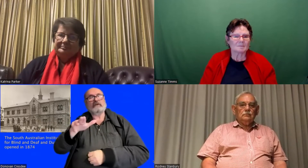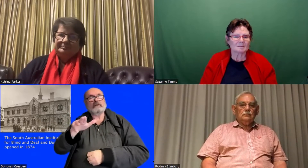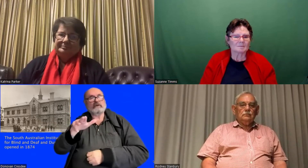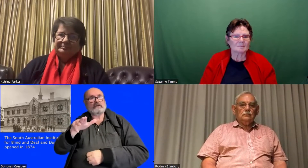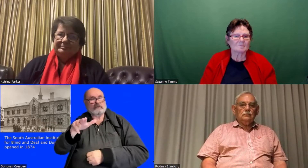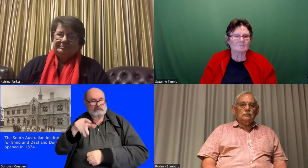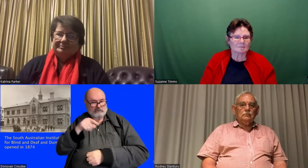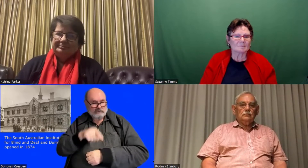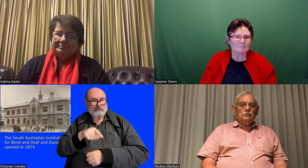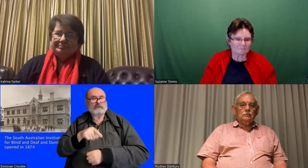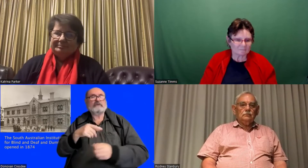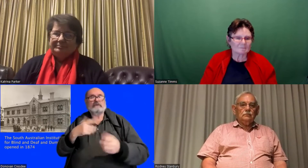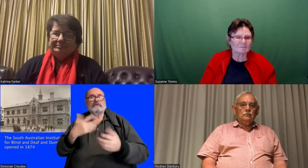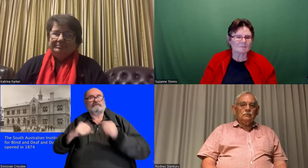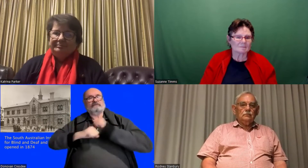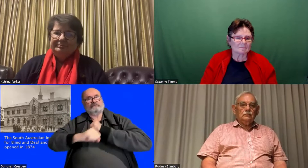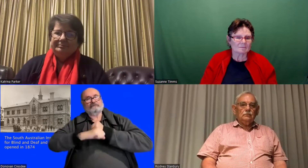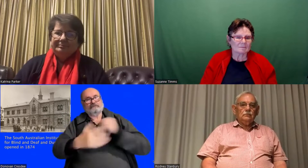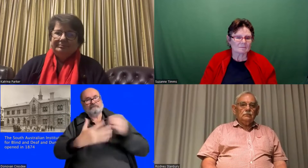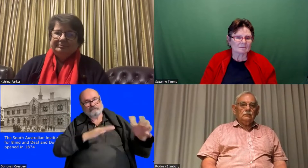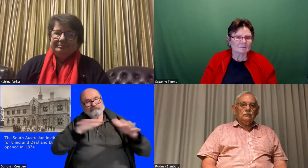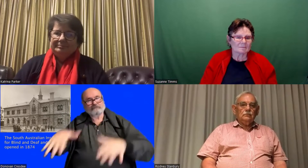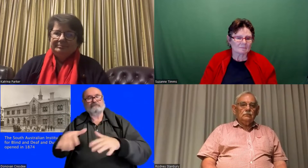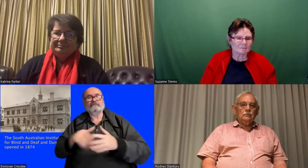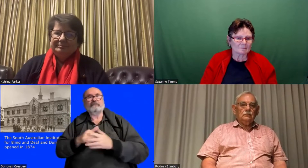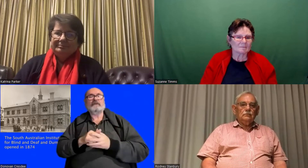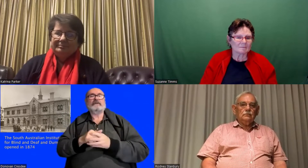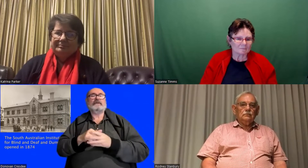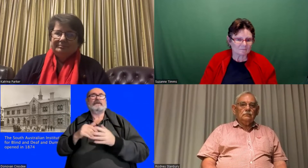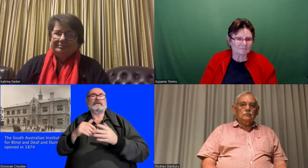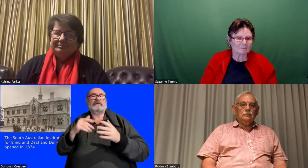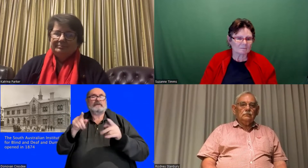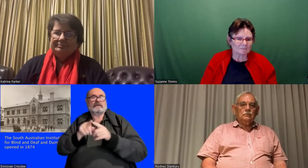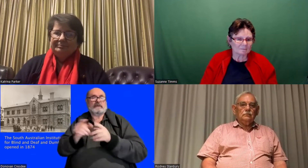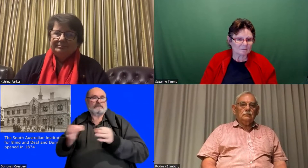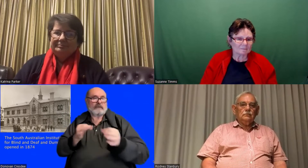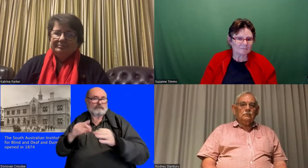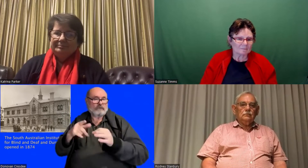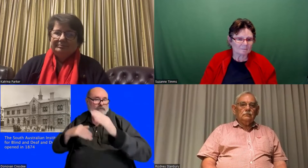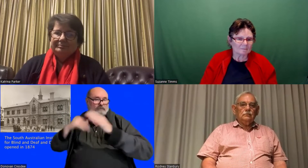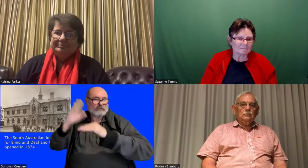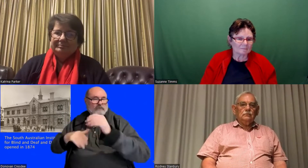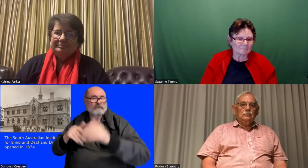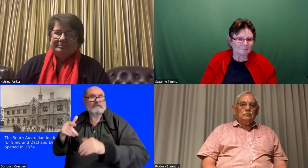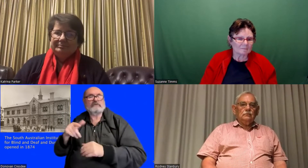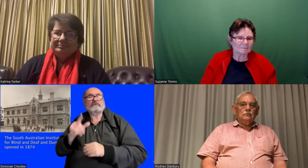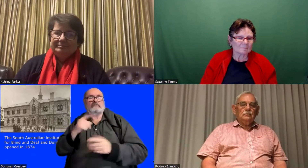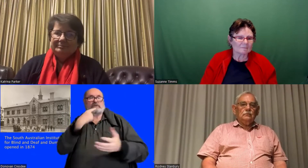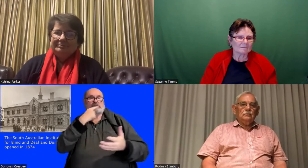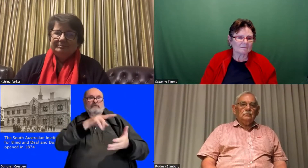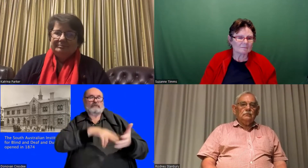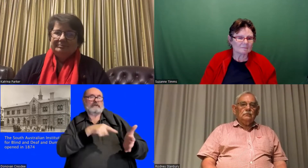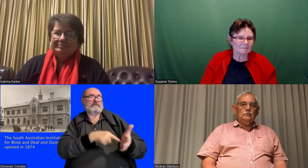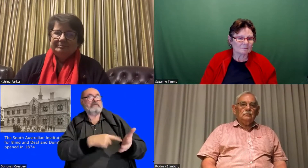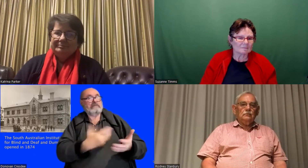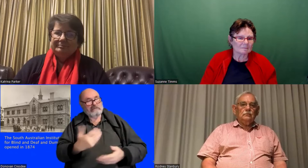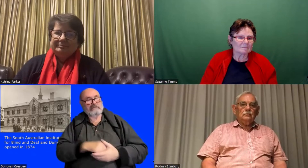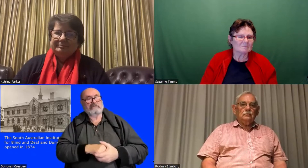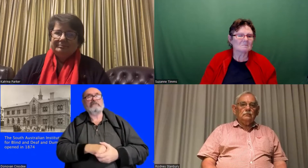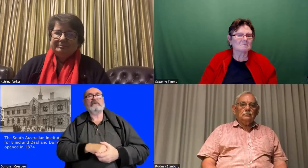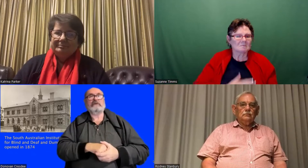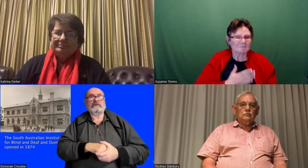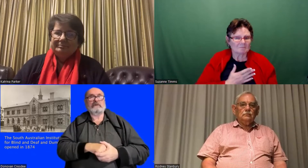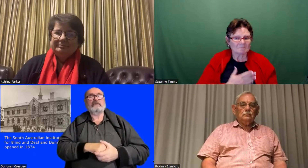so he set up a mission in 1890 for Deaf people to go to. He also planned to establish a building